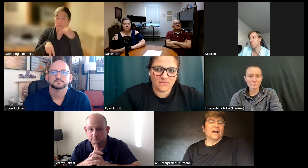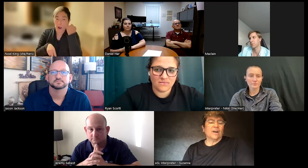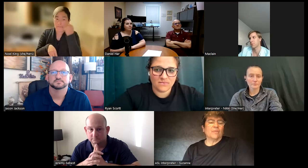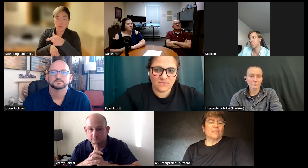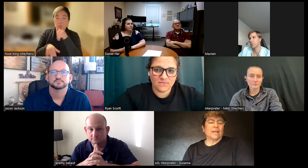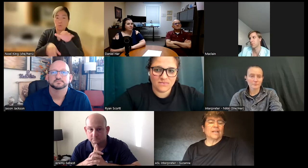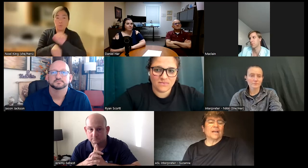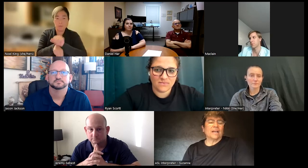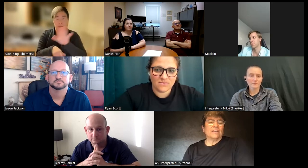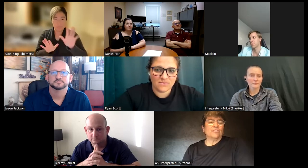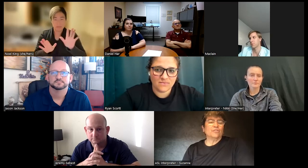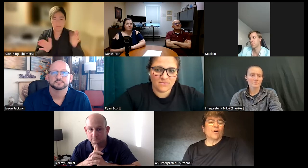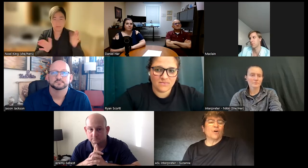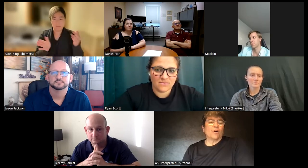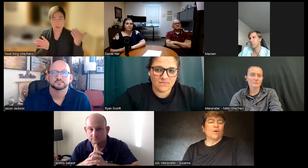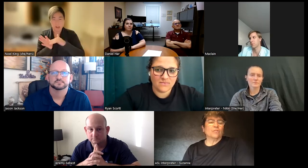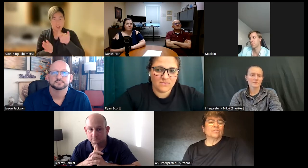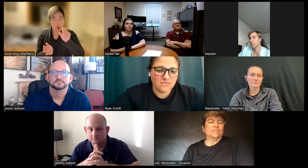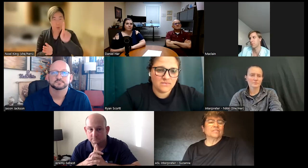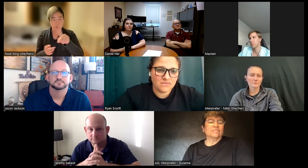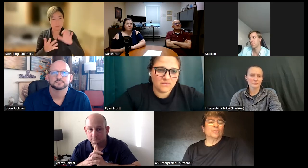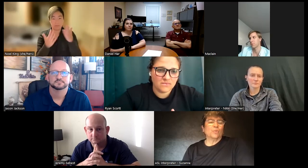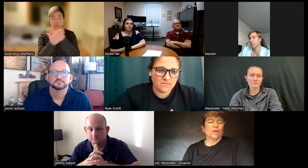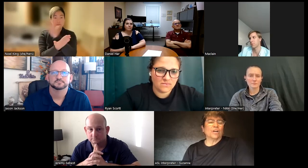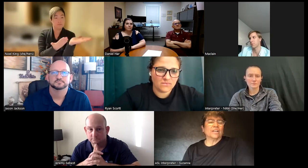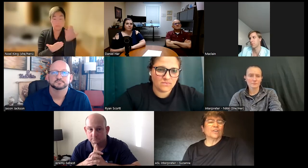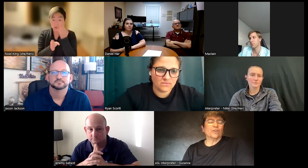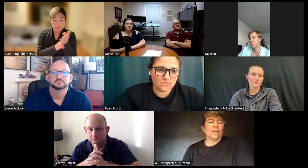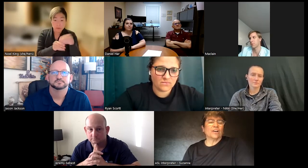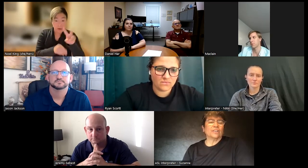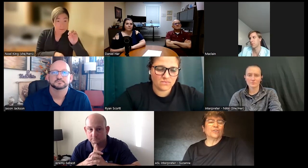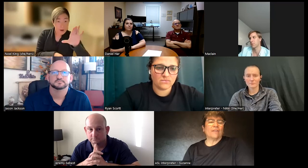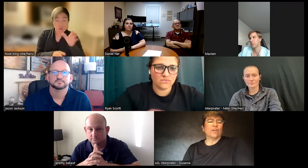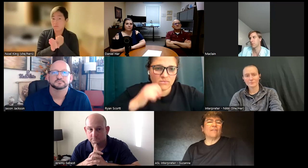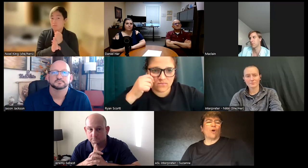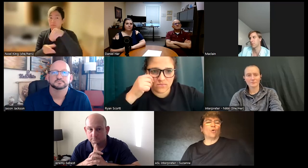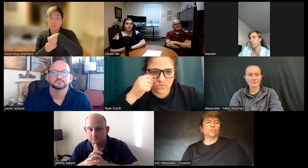but if you don't do work you know you're not gonna you have to have a whole